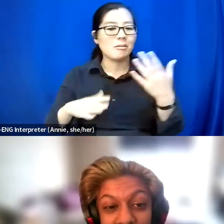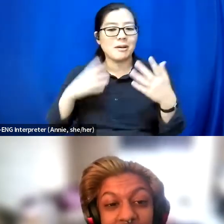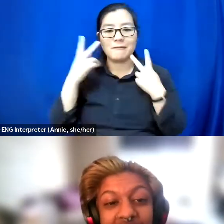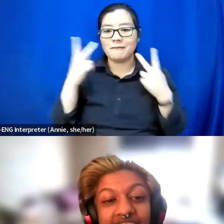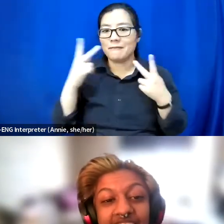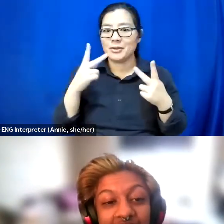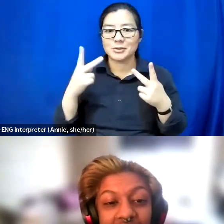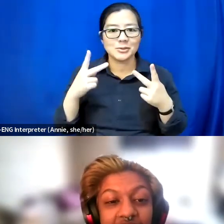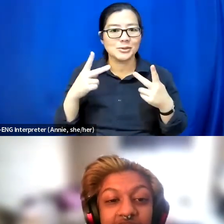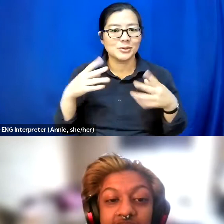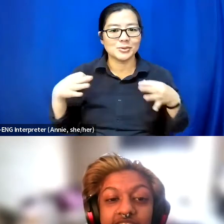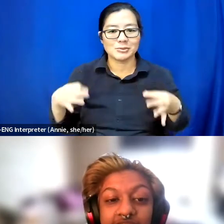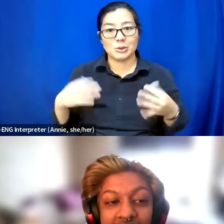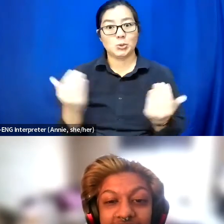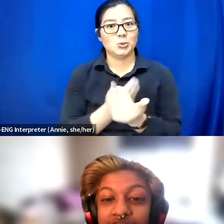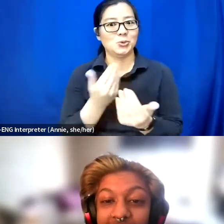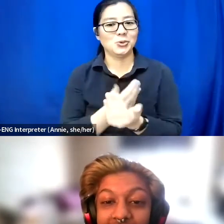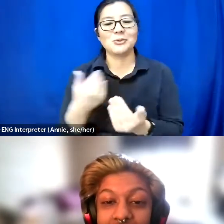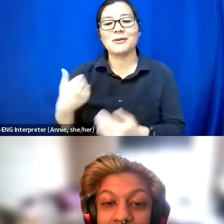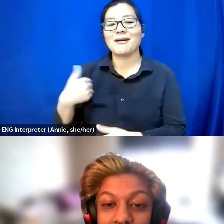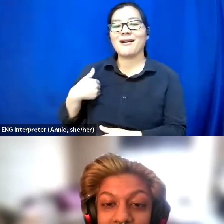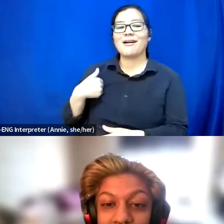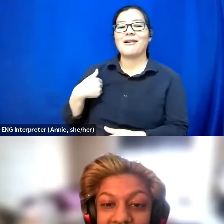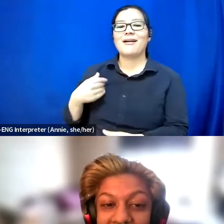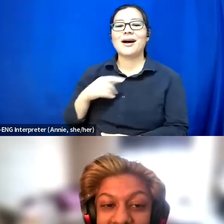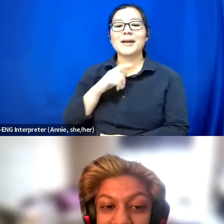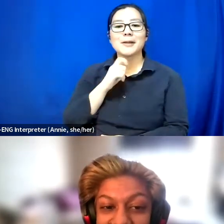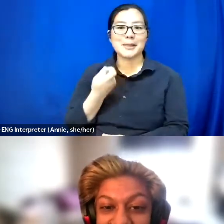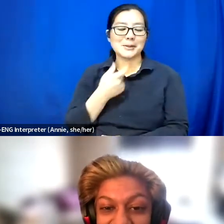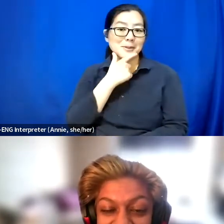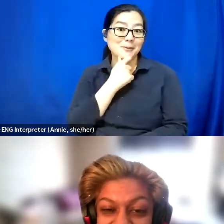is I have a scraggly little goatee and mustache.